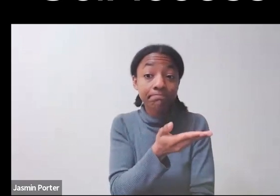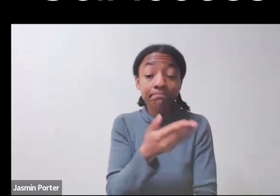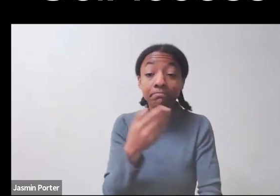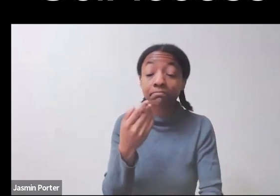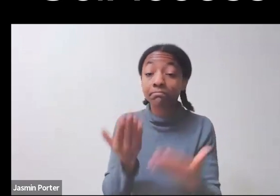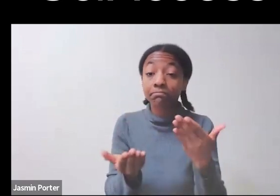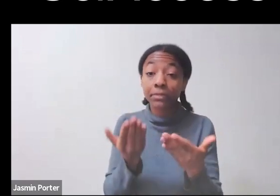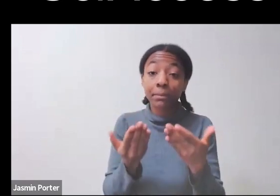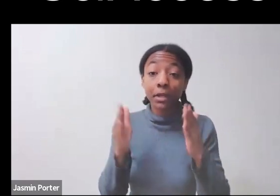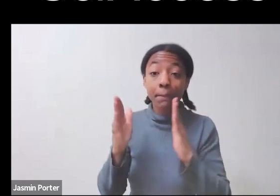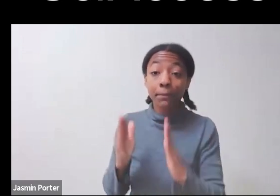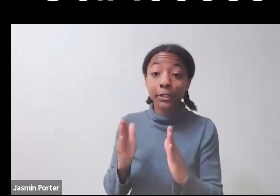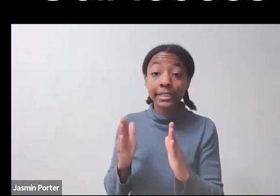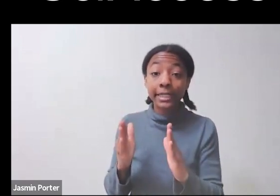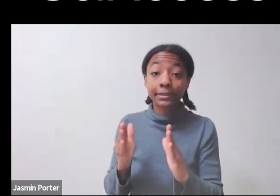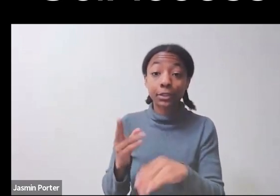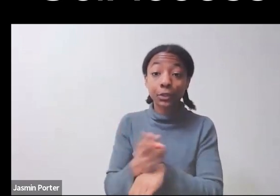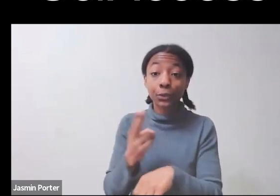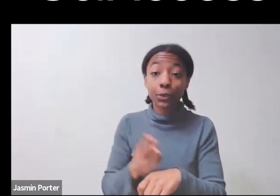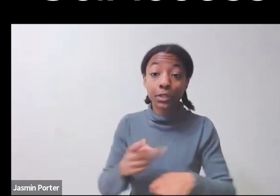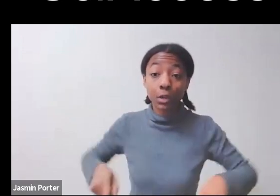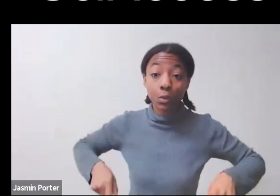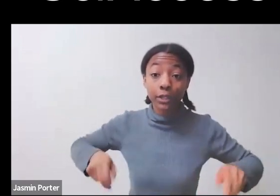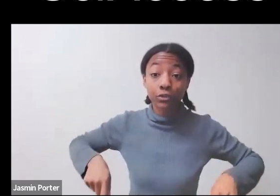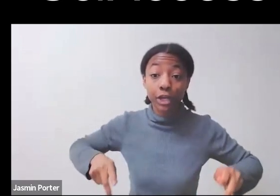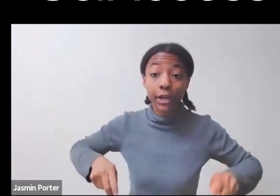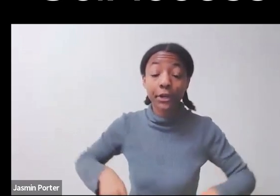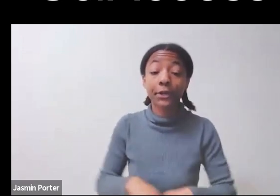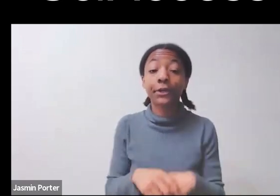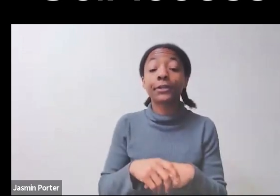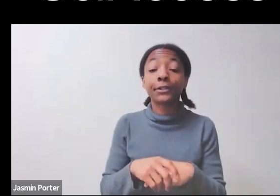For many of us, especially Daniel and I,